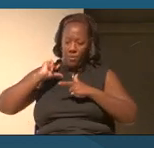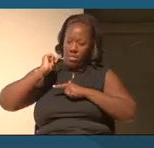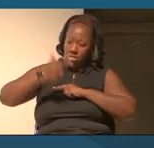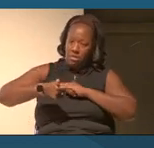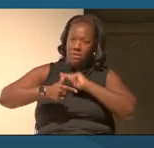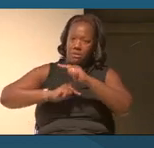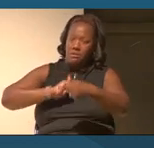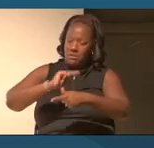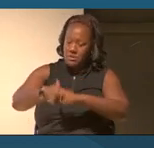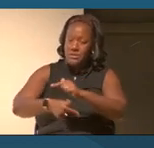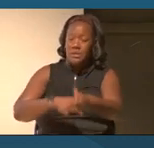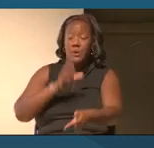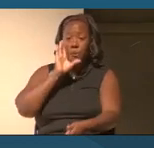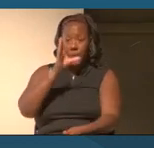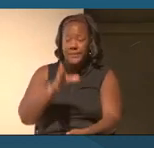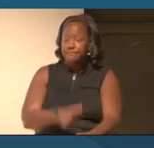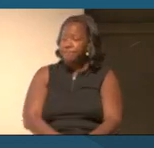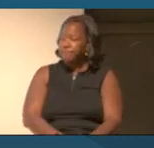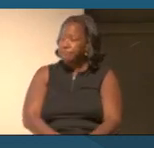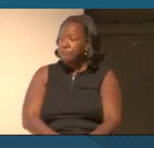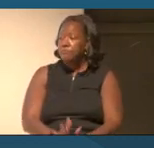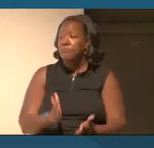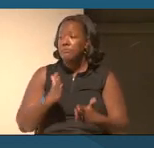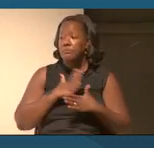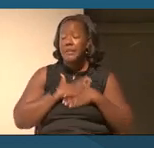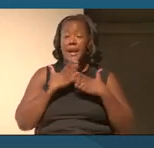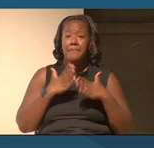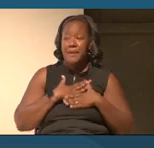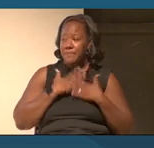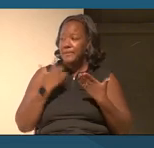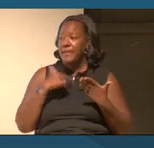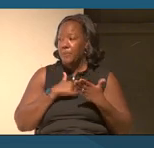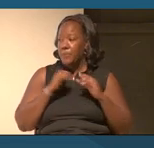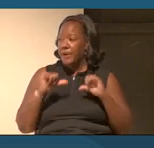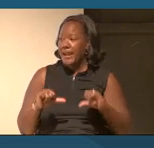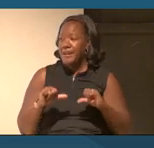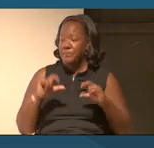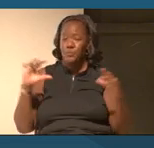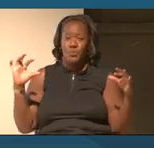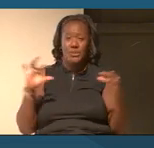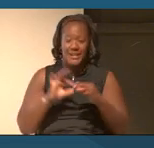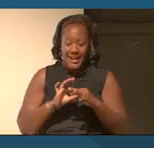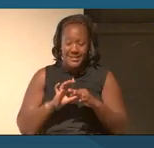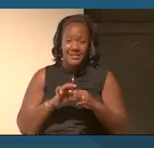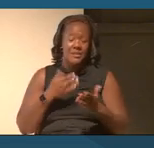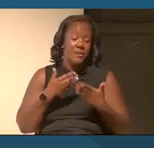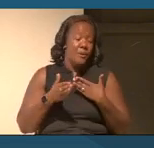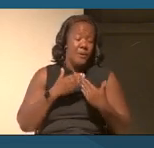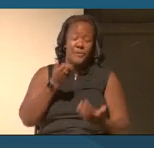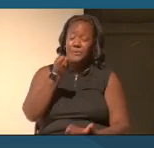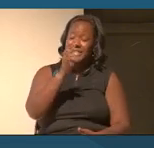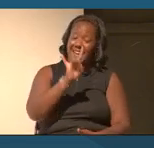So I'm very happy that we were able to make these connections, whether it's 1882 to 2020 to 2023 and beyond.